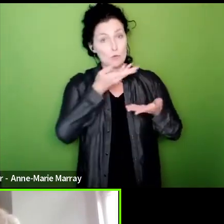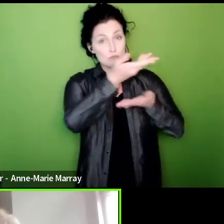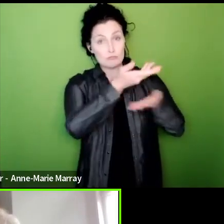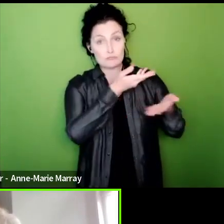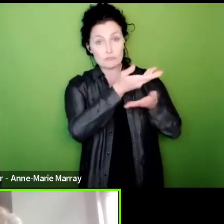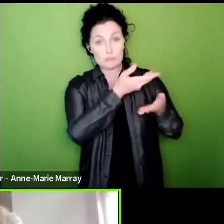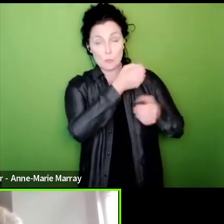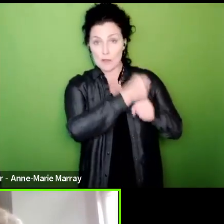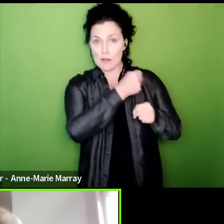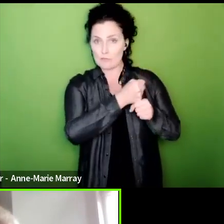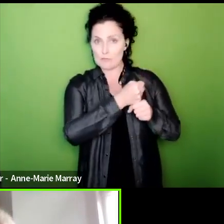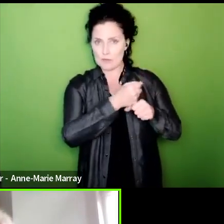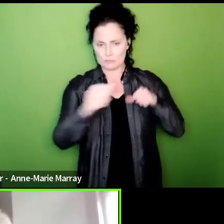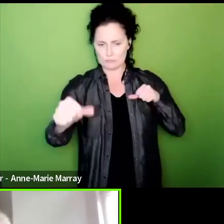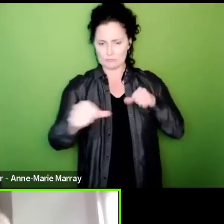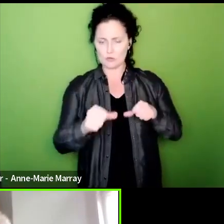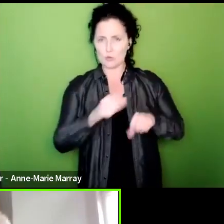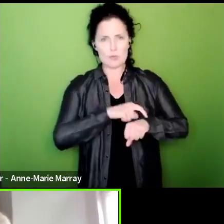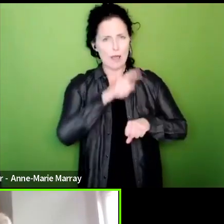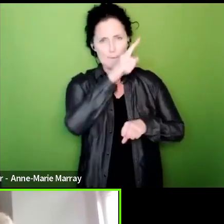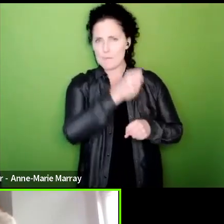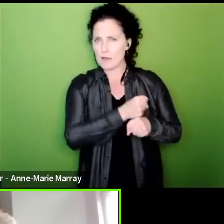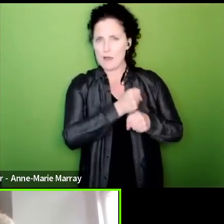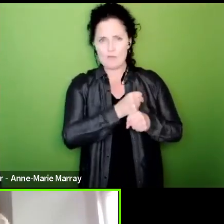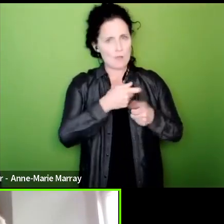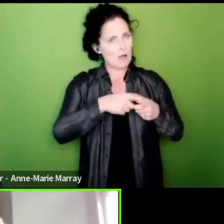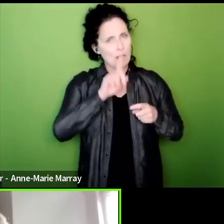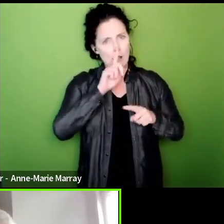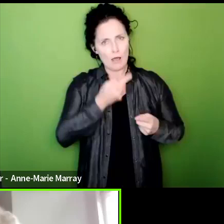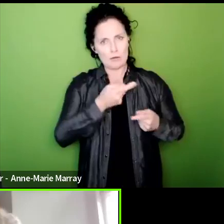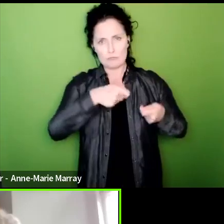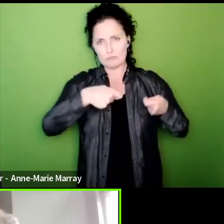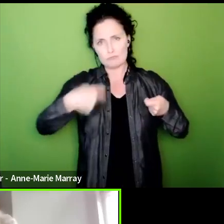timetable so they can't drag it out whether they're prepared to make any concessions to